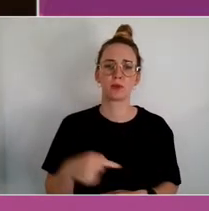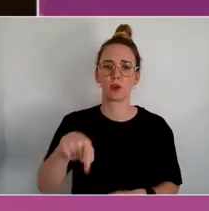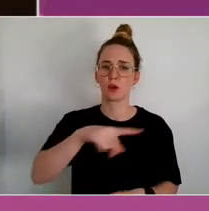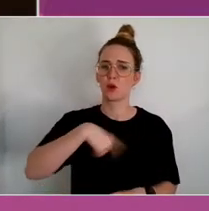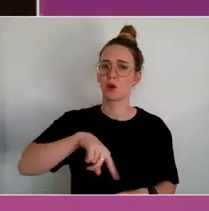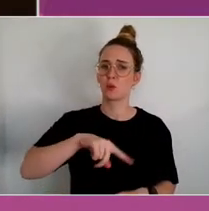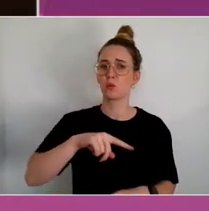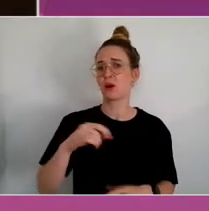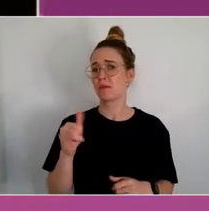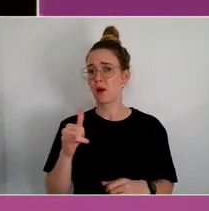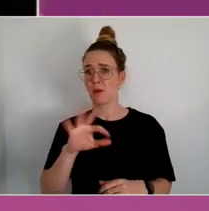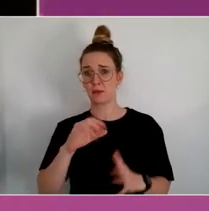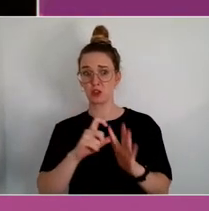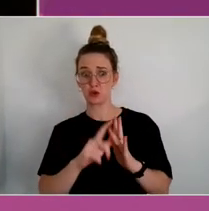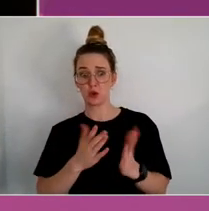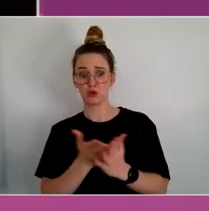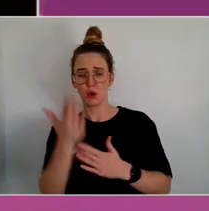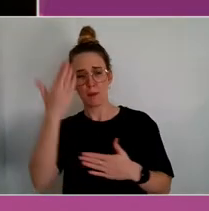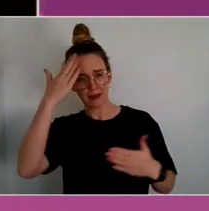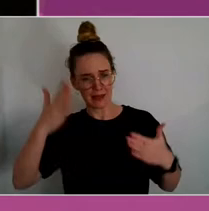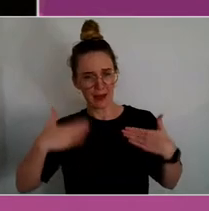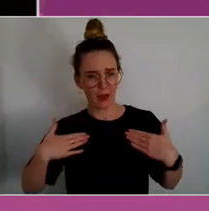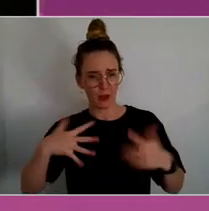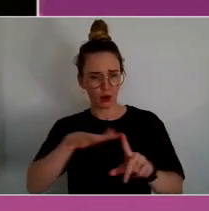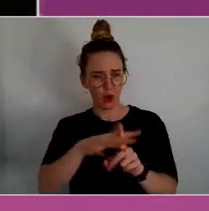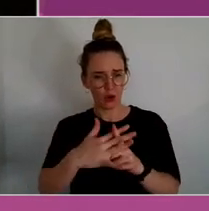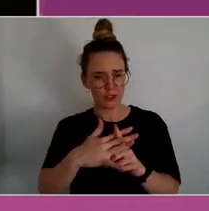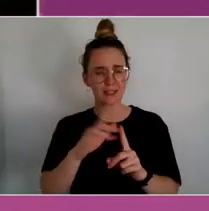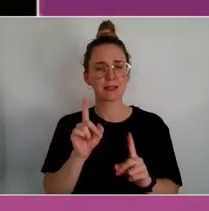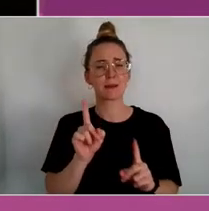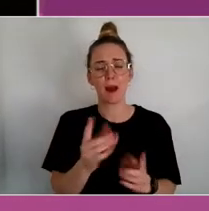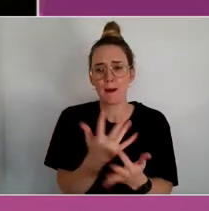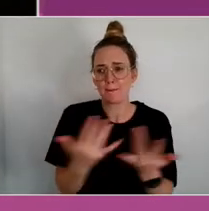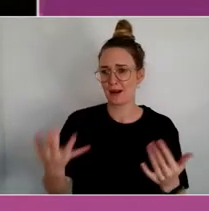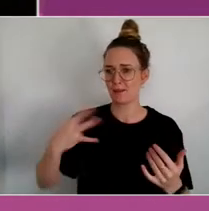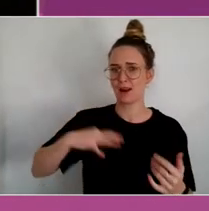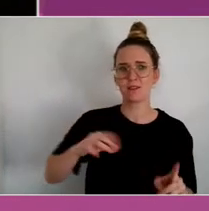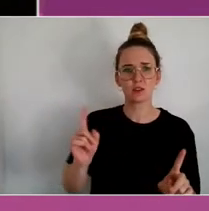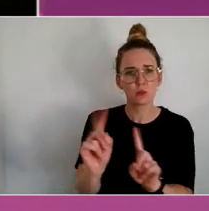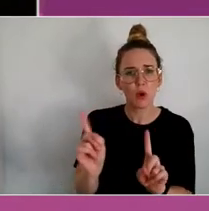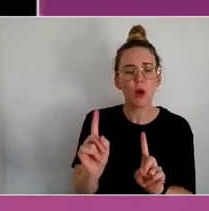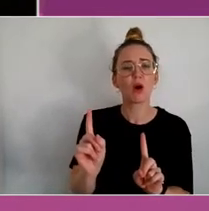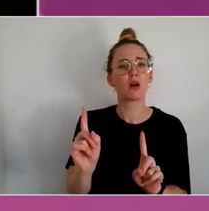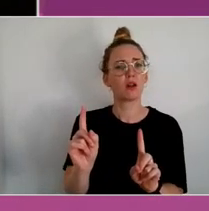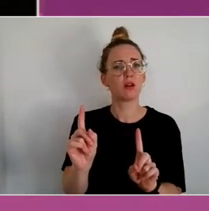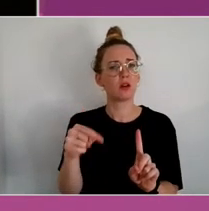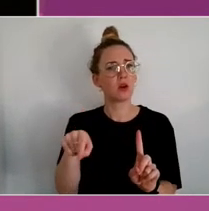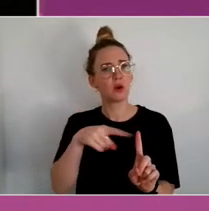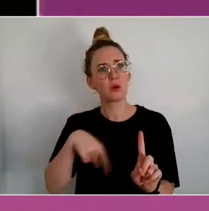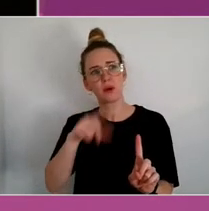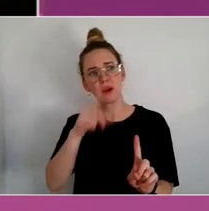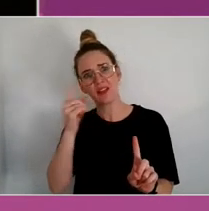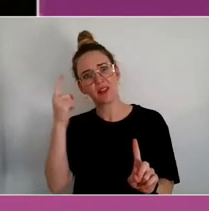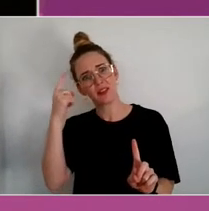Whereas many of the benefits we may be thinking about from an exposure or a resilience building